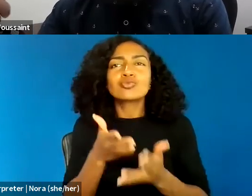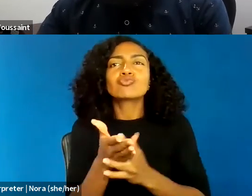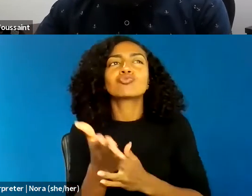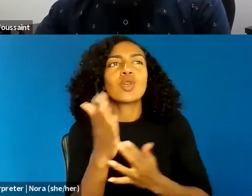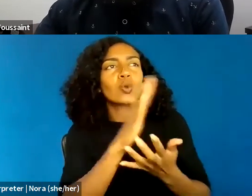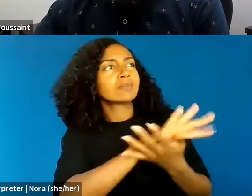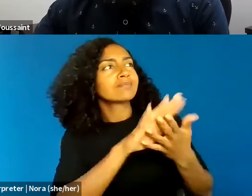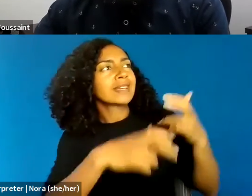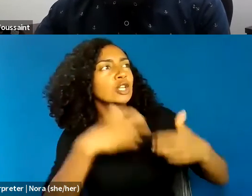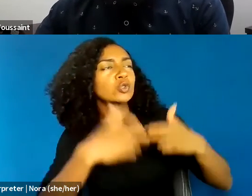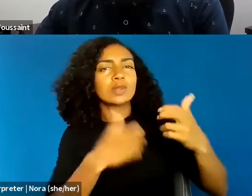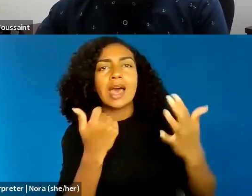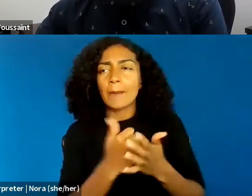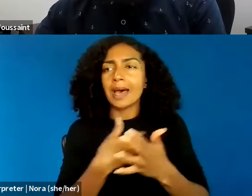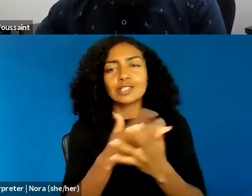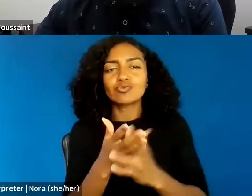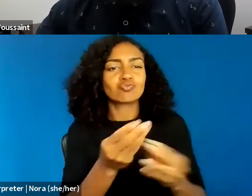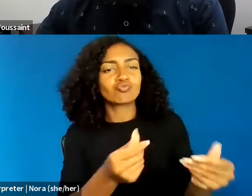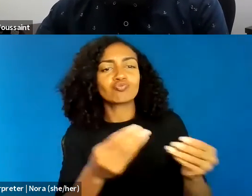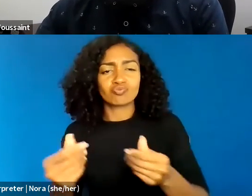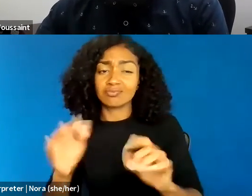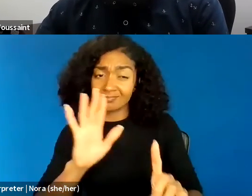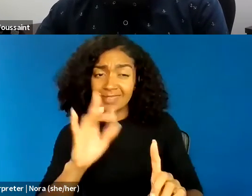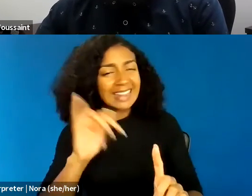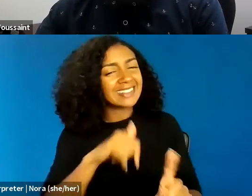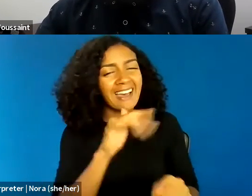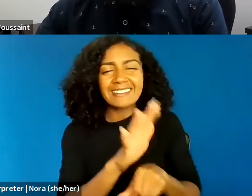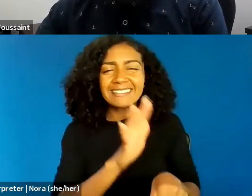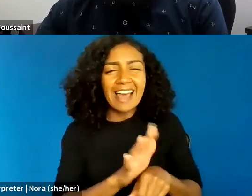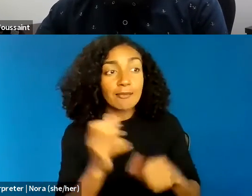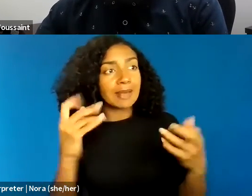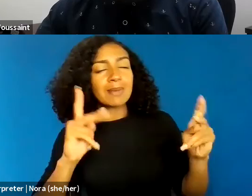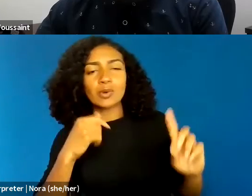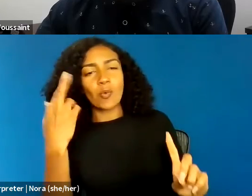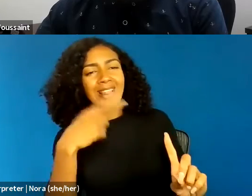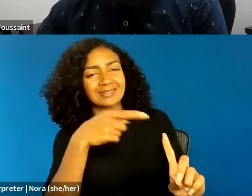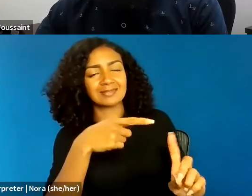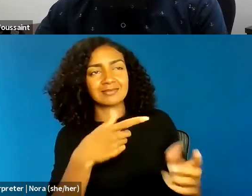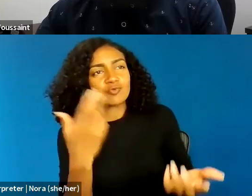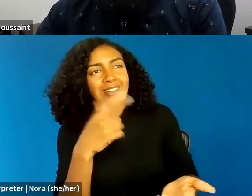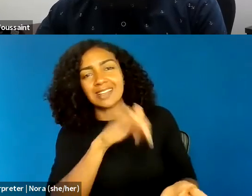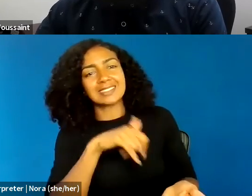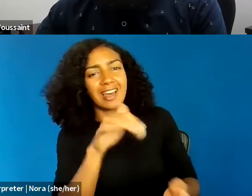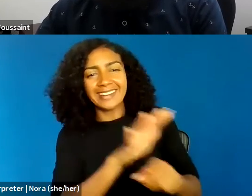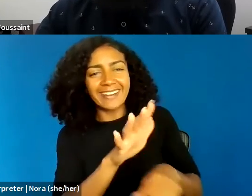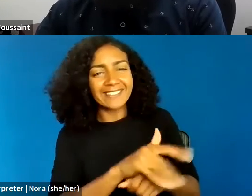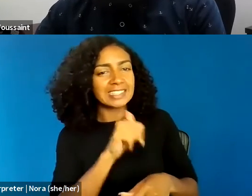and most people don't see that as the final solution is because there's a tight connection between racism